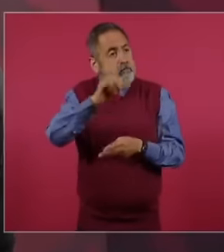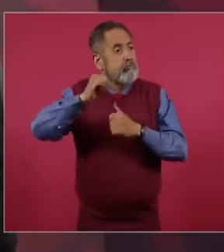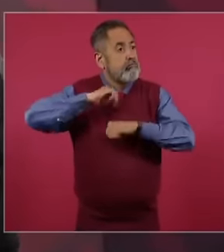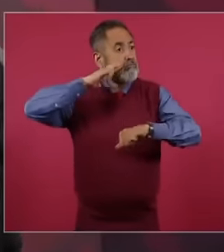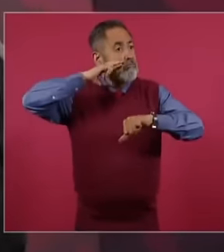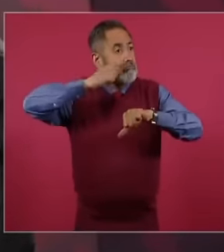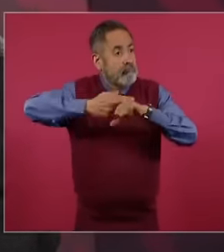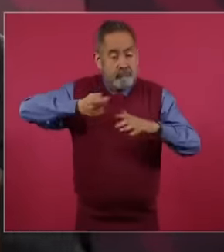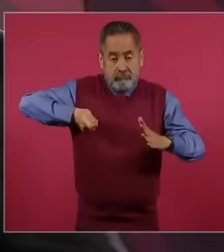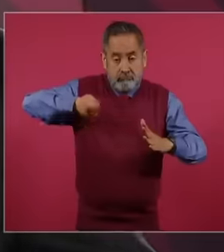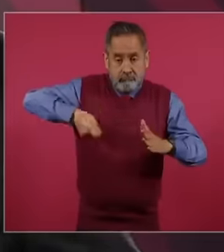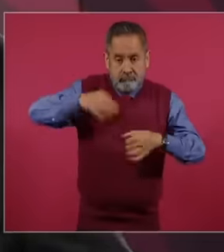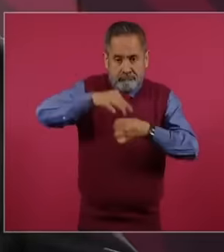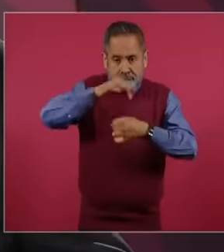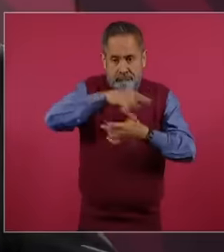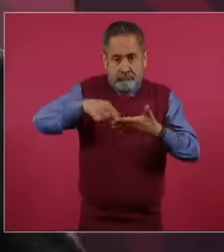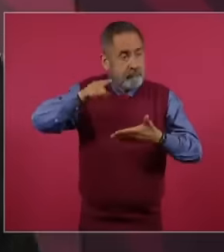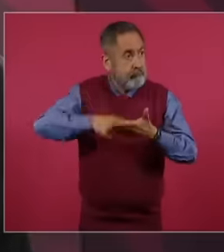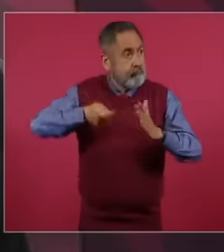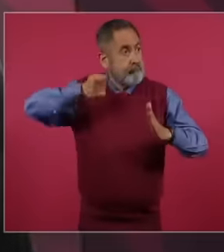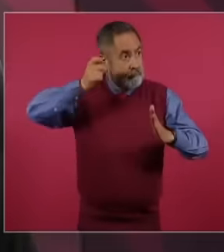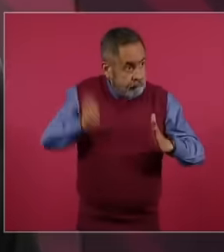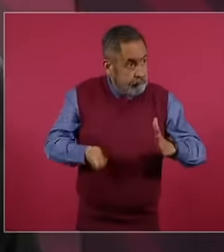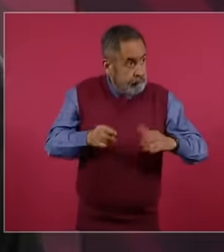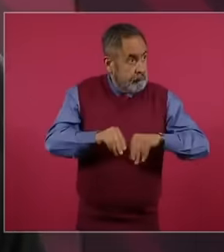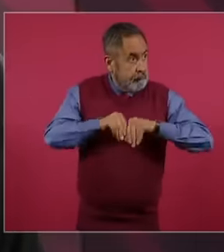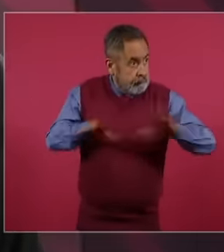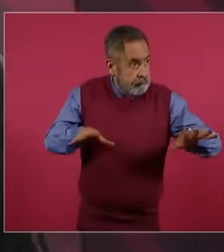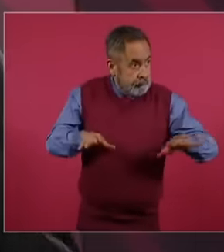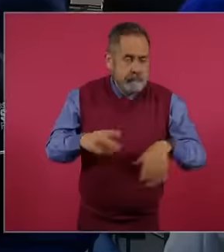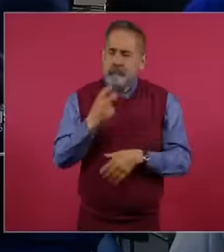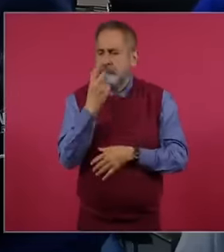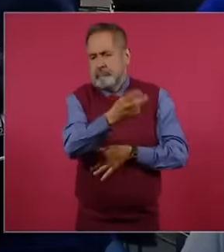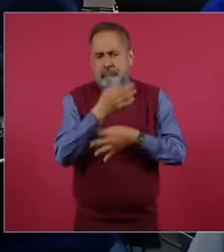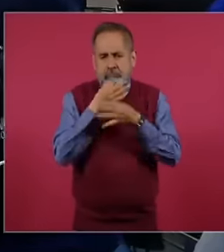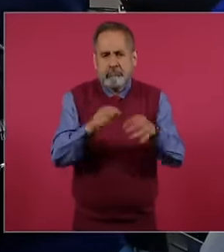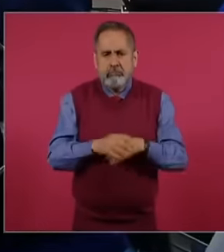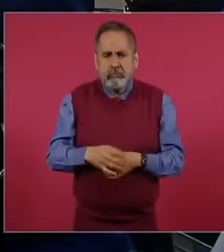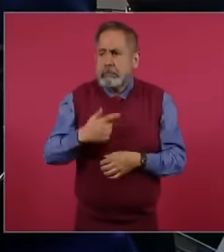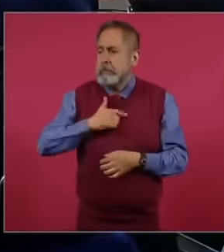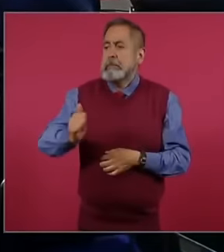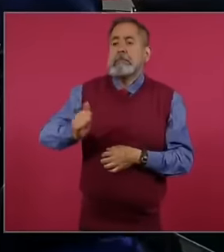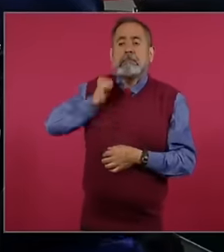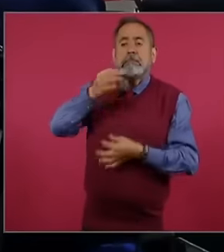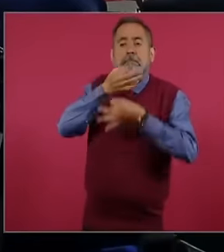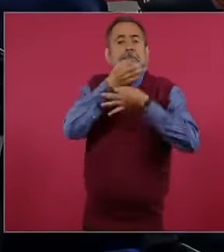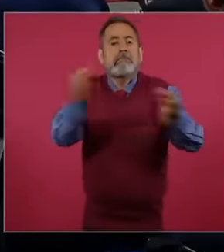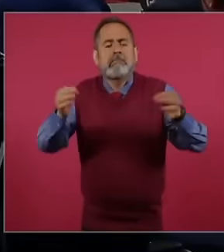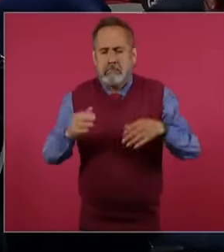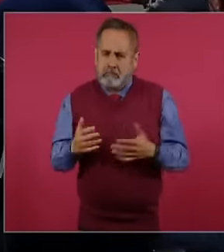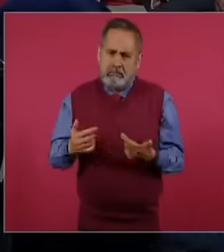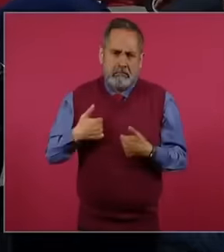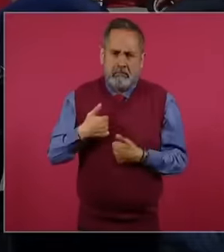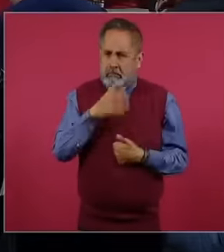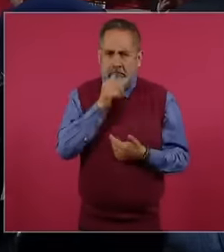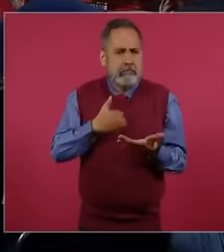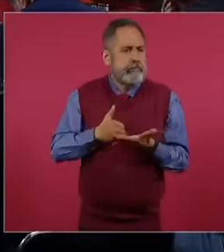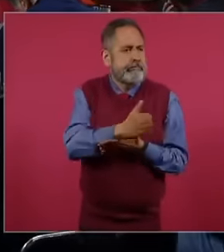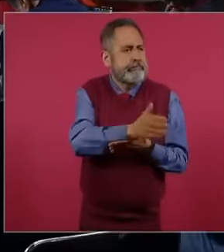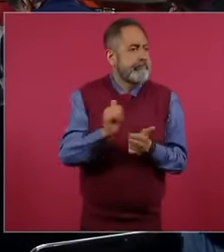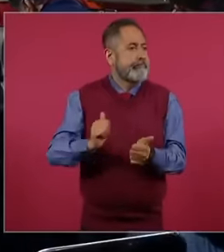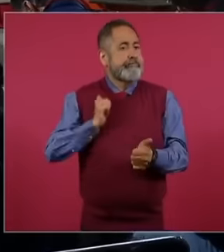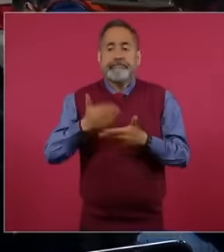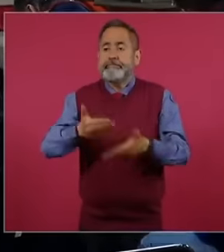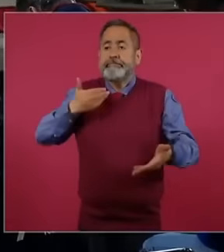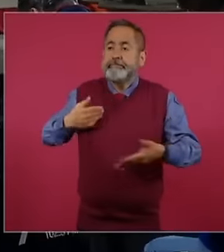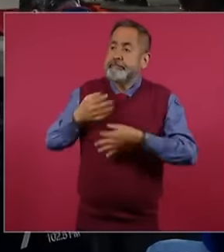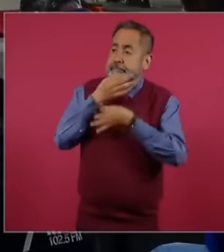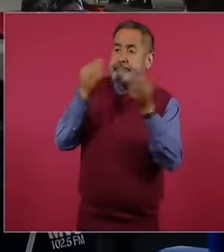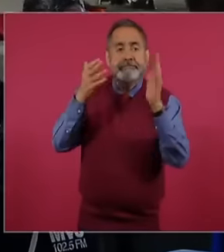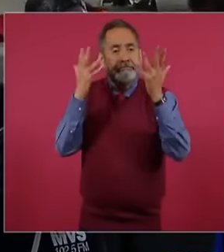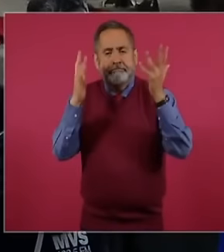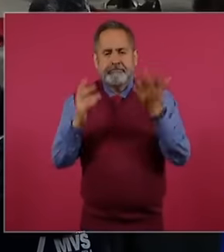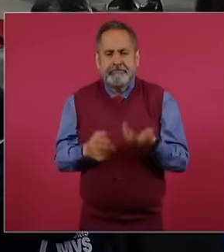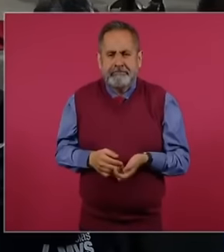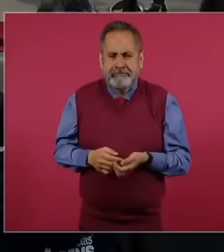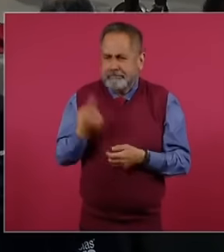there to resolve. Why are we going to get ahead of ourselves? What is this, the rush, the